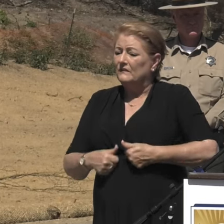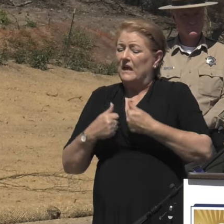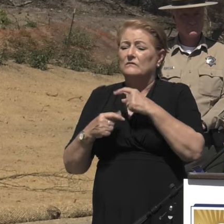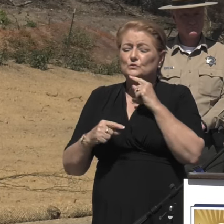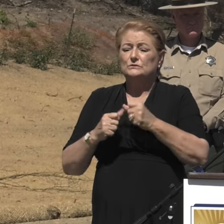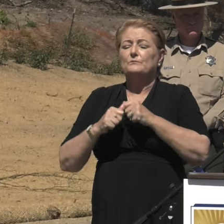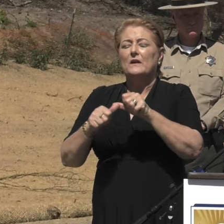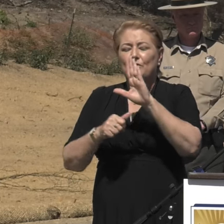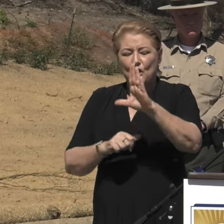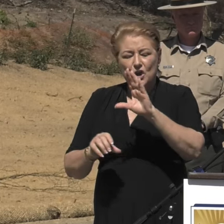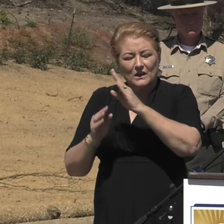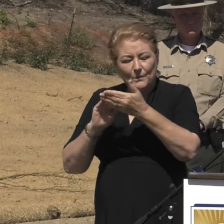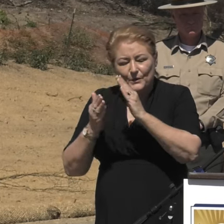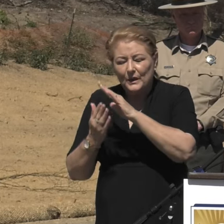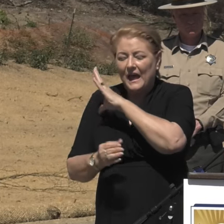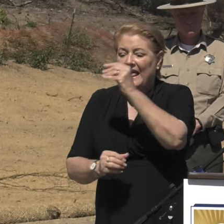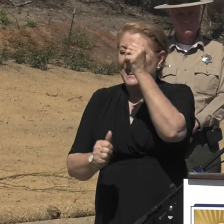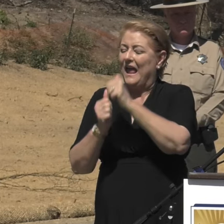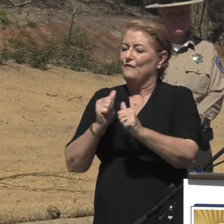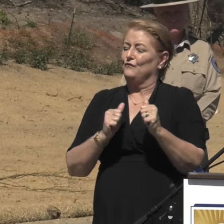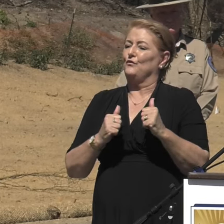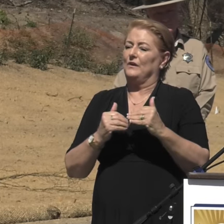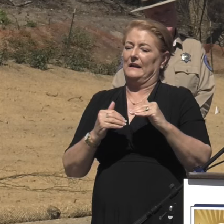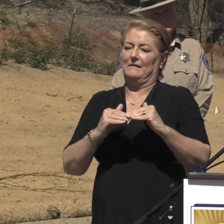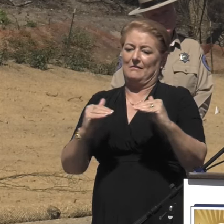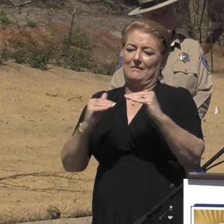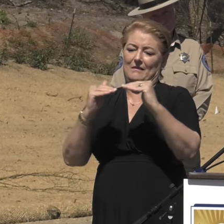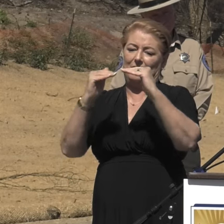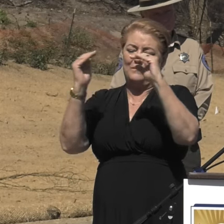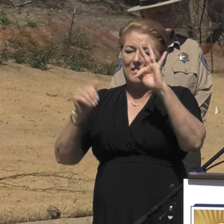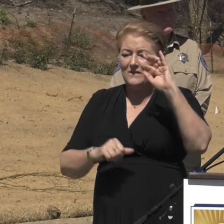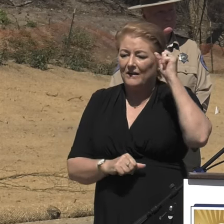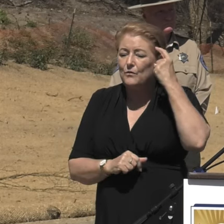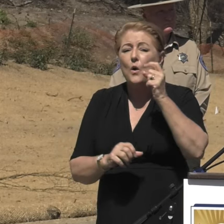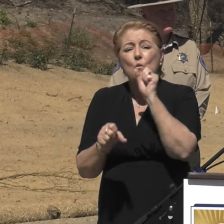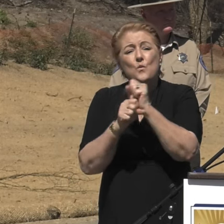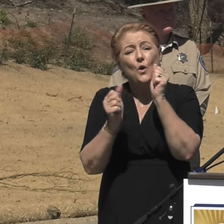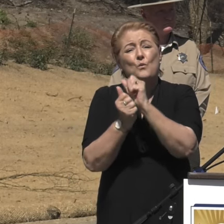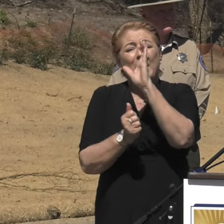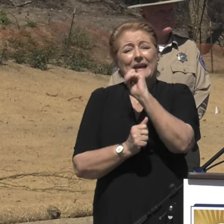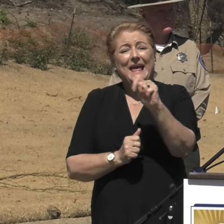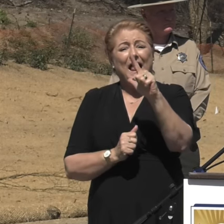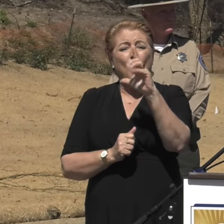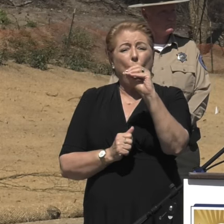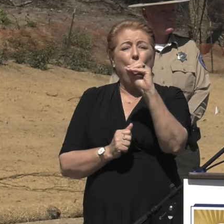their communities, and every level of government. Working with Cal OES and local leaders,